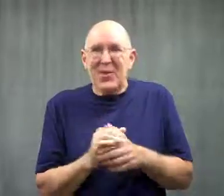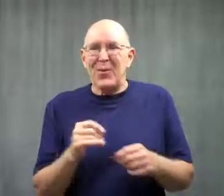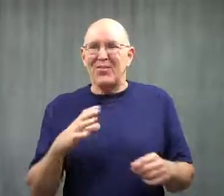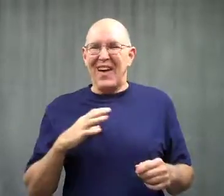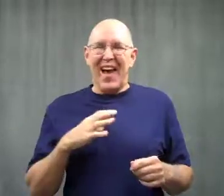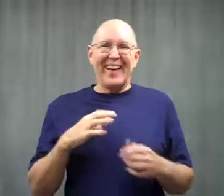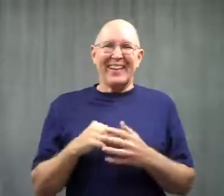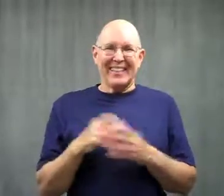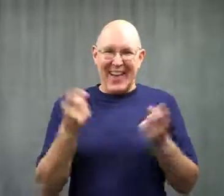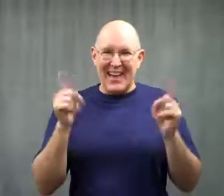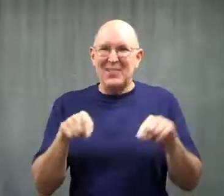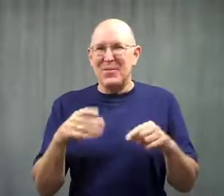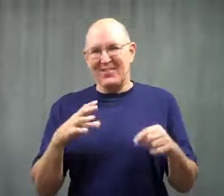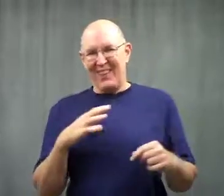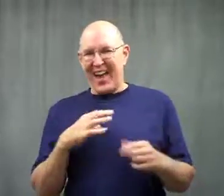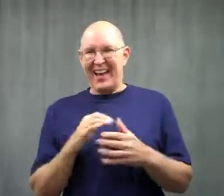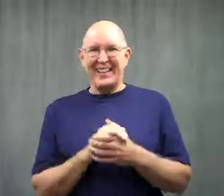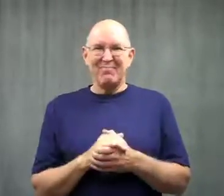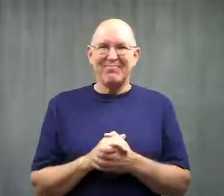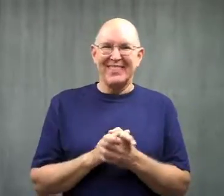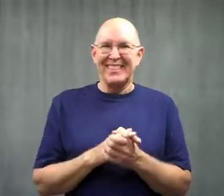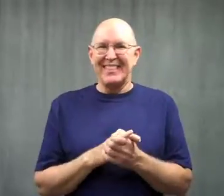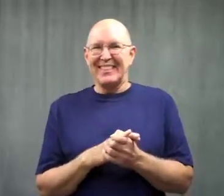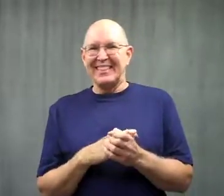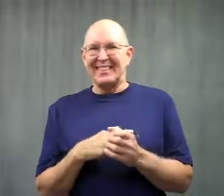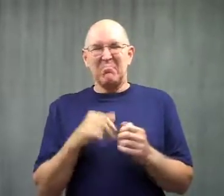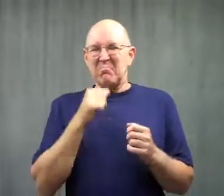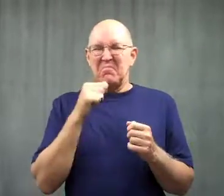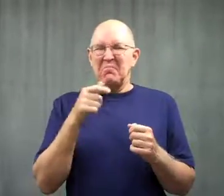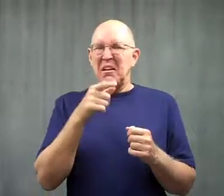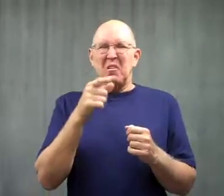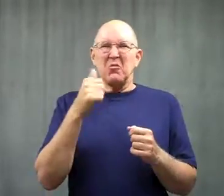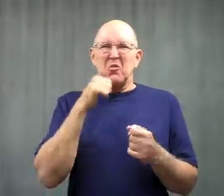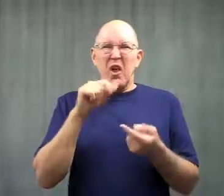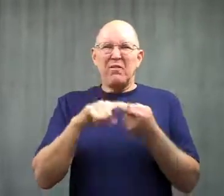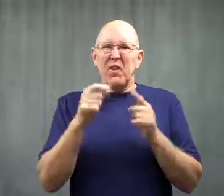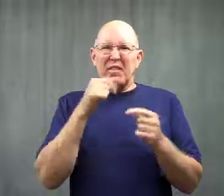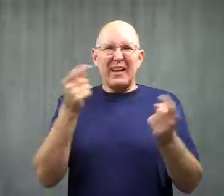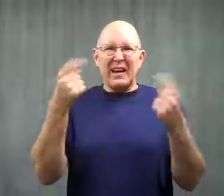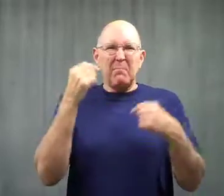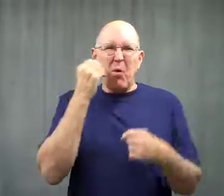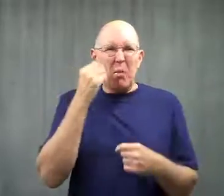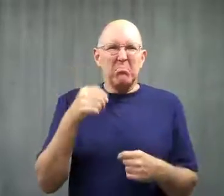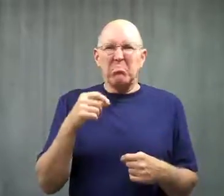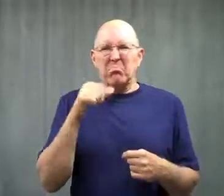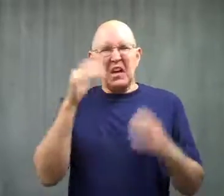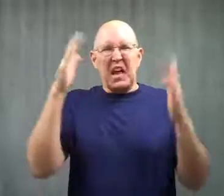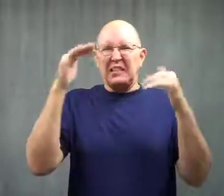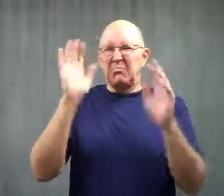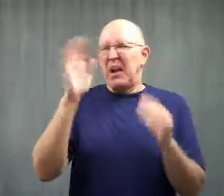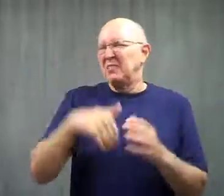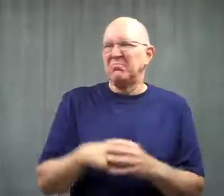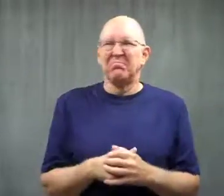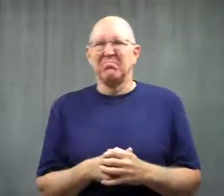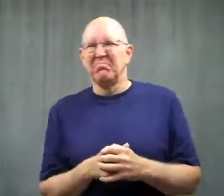It was all worked out. His girlfriend wasn't supposed to be home that evening.